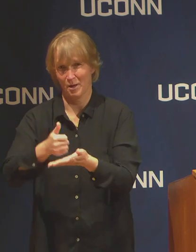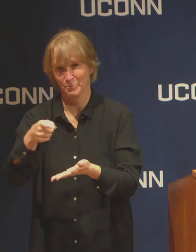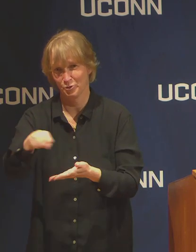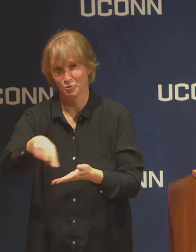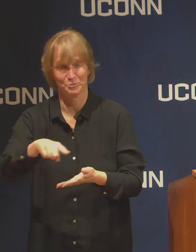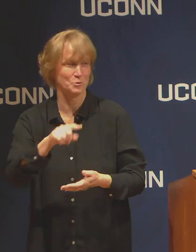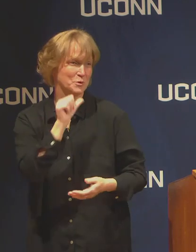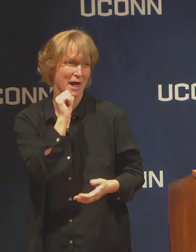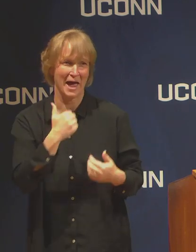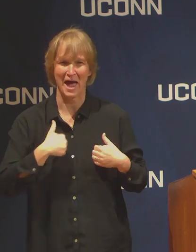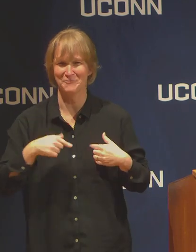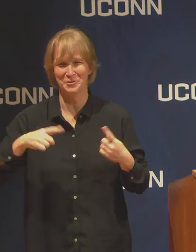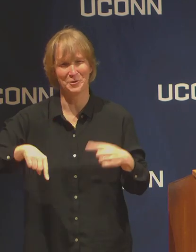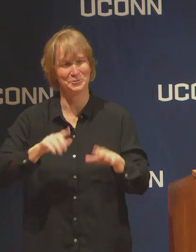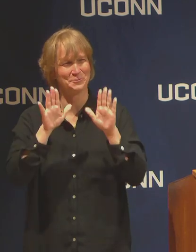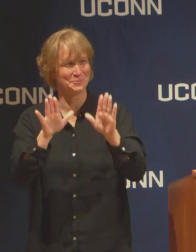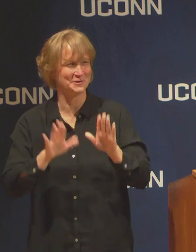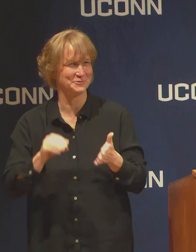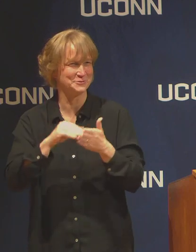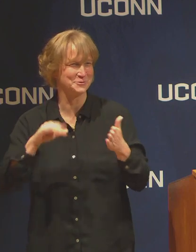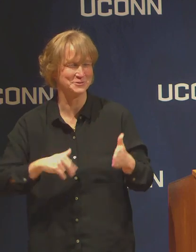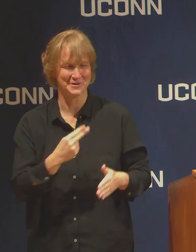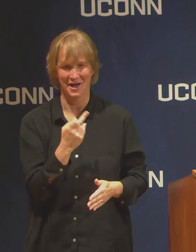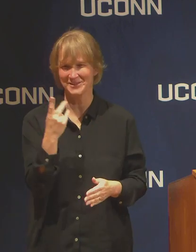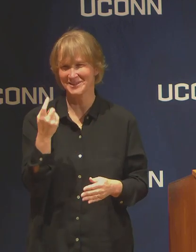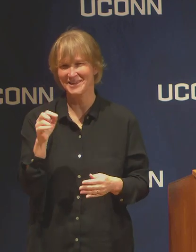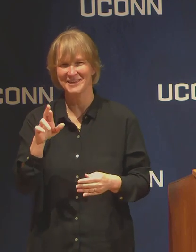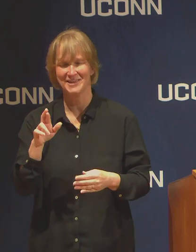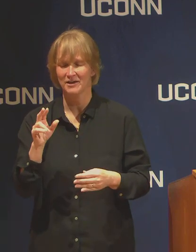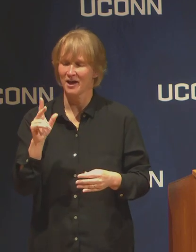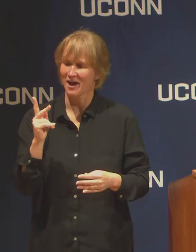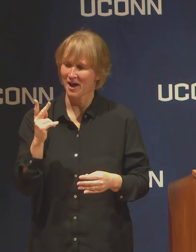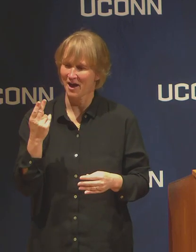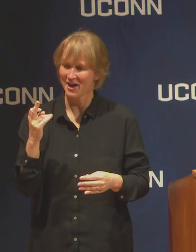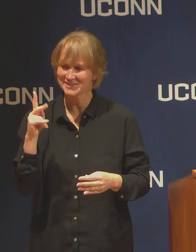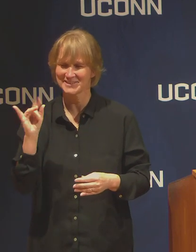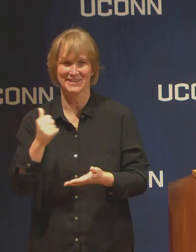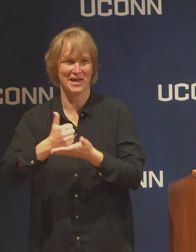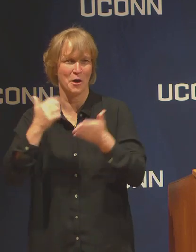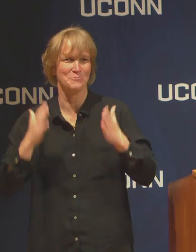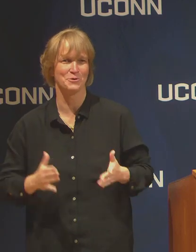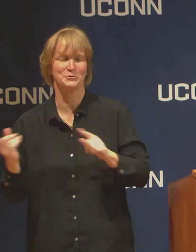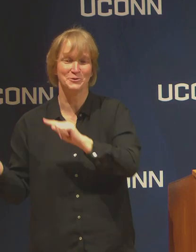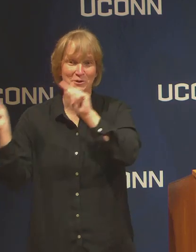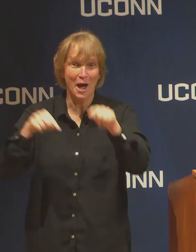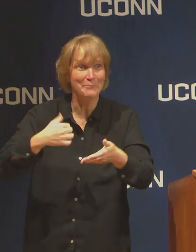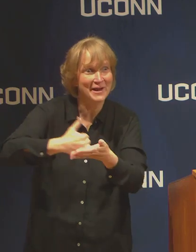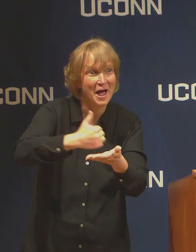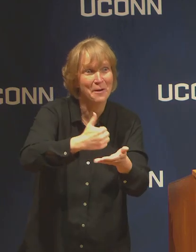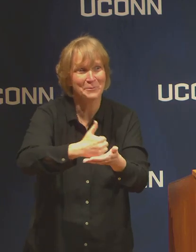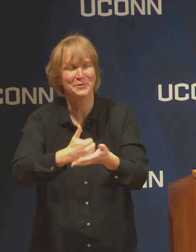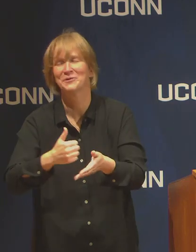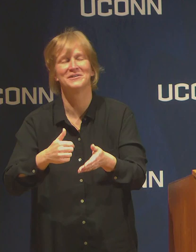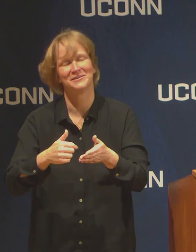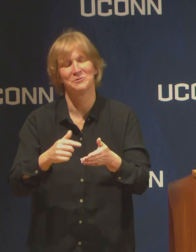We want to make sure you have time to move out, and we want you to bring more equipment to move out.